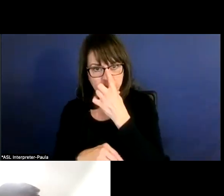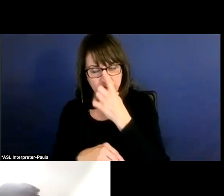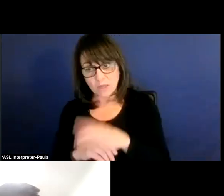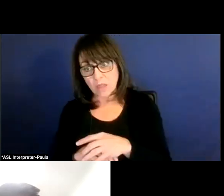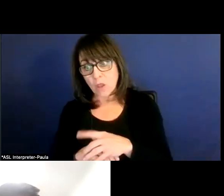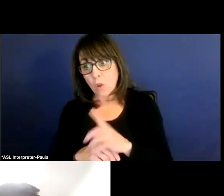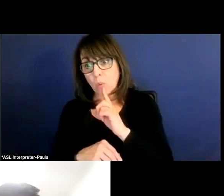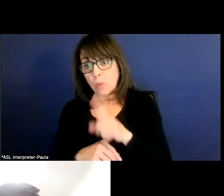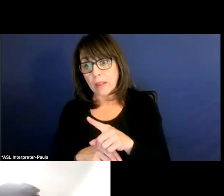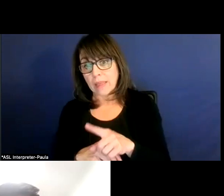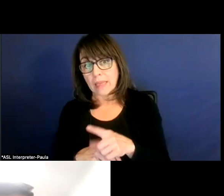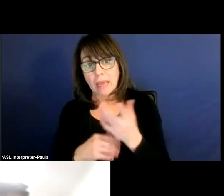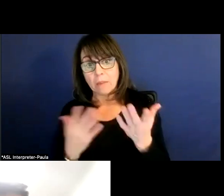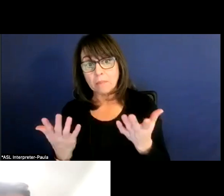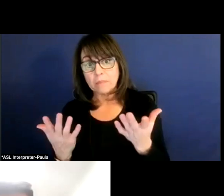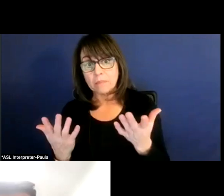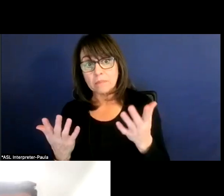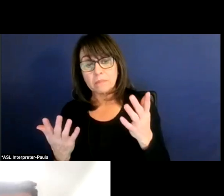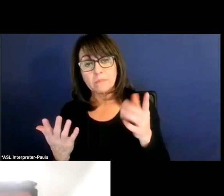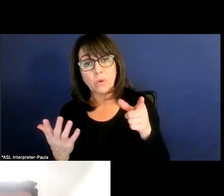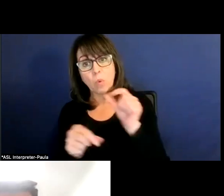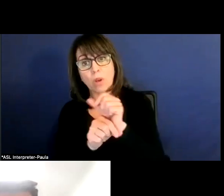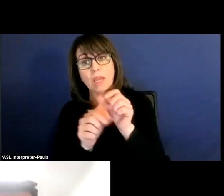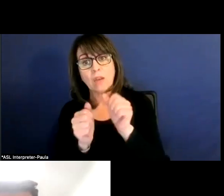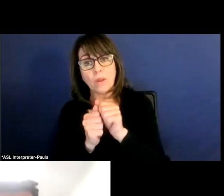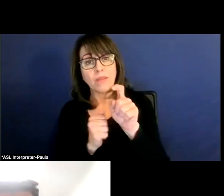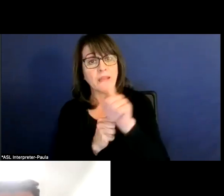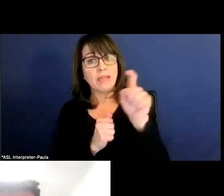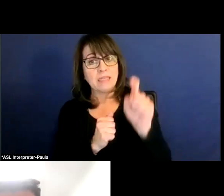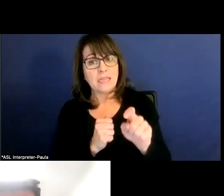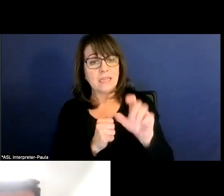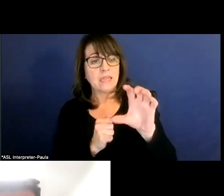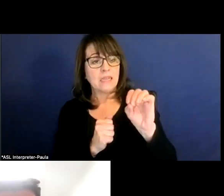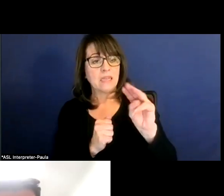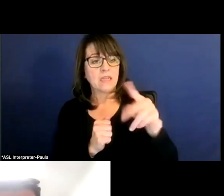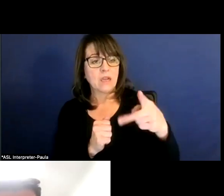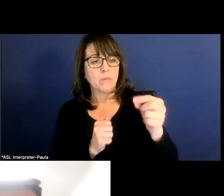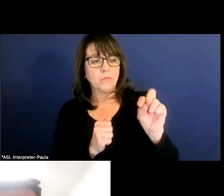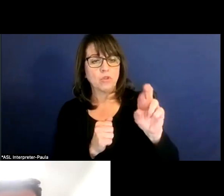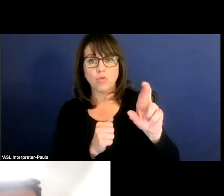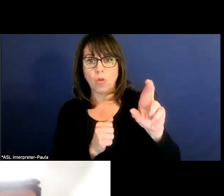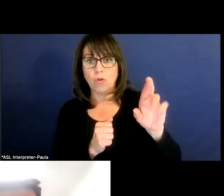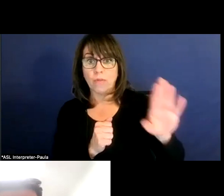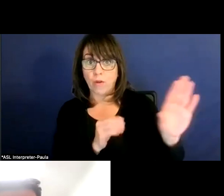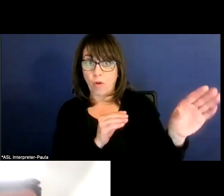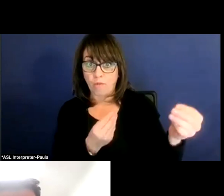TA really is working with the comptroller, Texas comptroller's office. I think they work together on that.